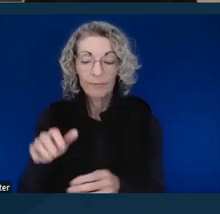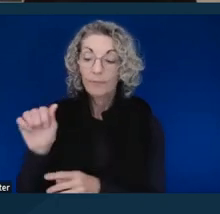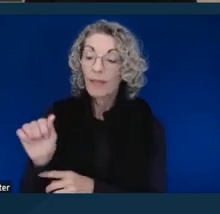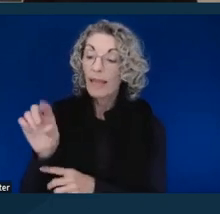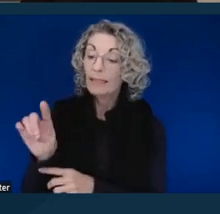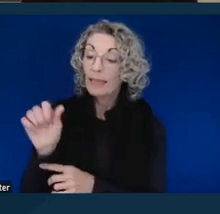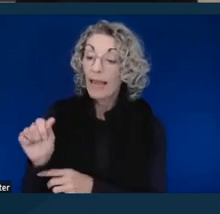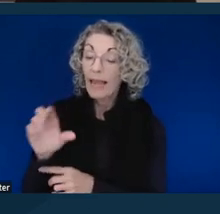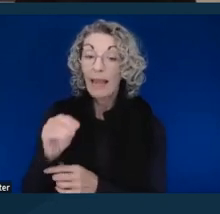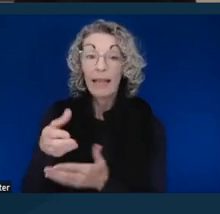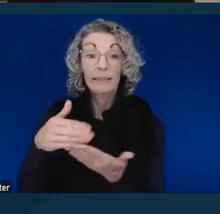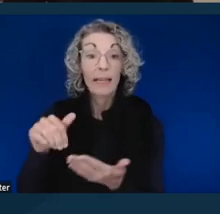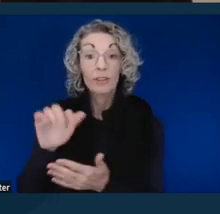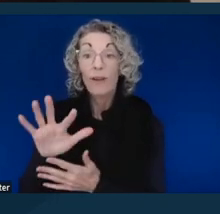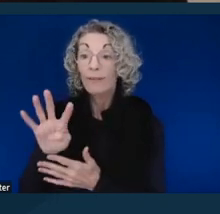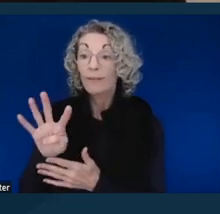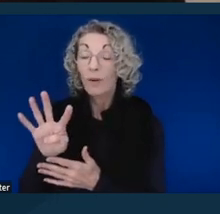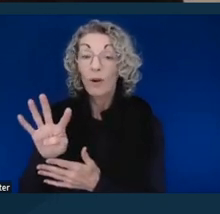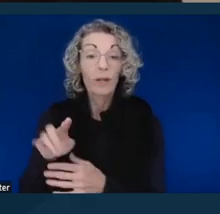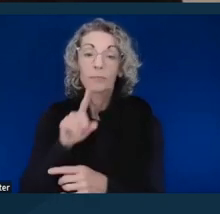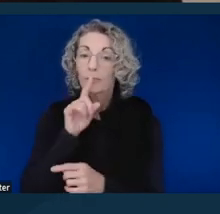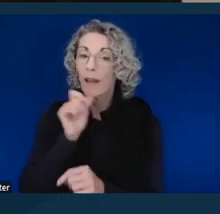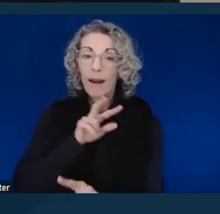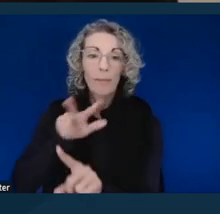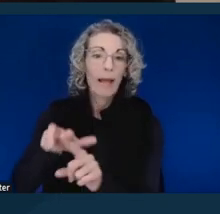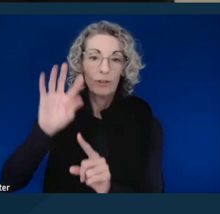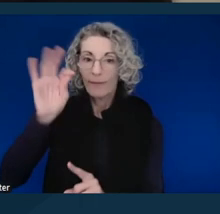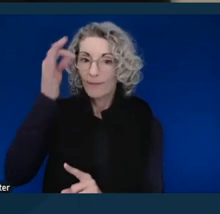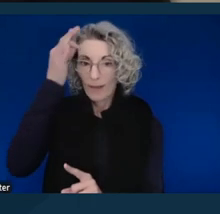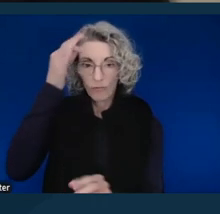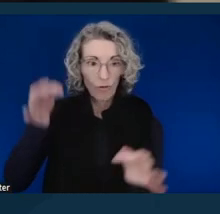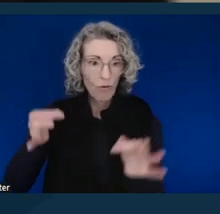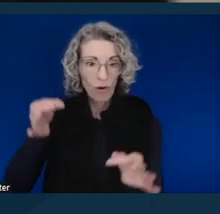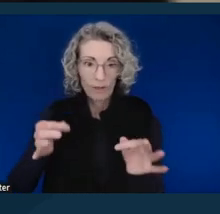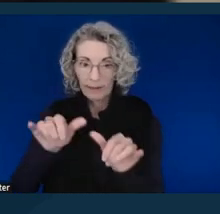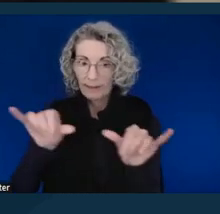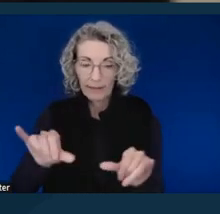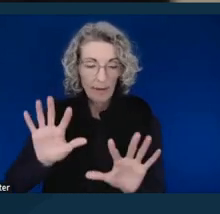do not apply to the federal judiciary. Those are laws that in the ADA